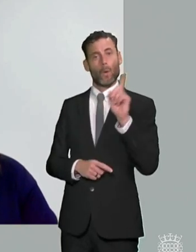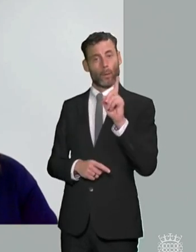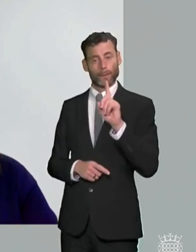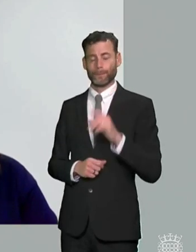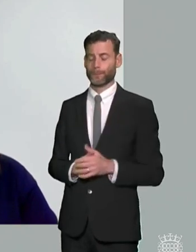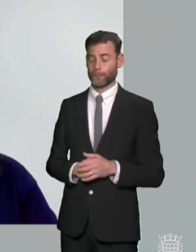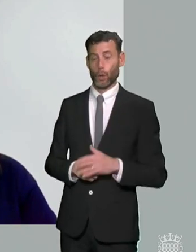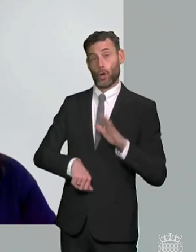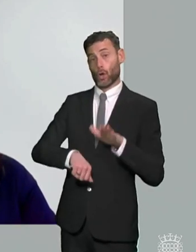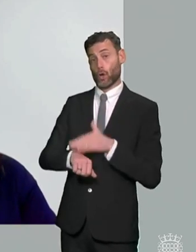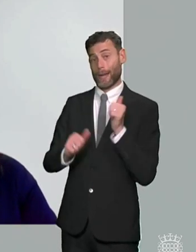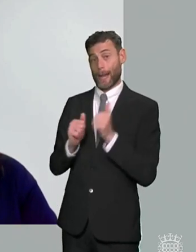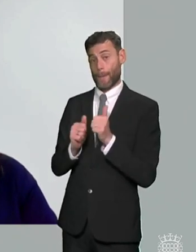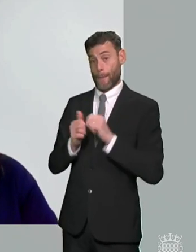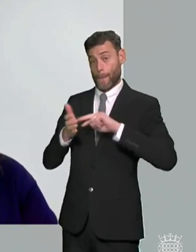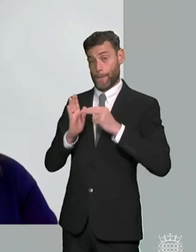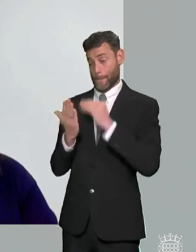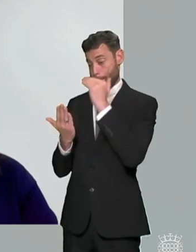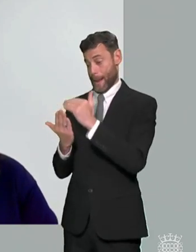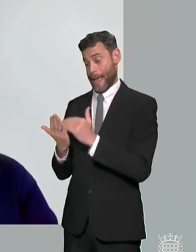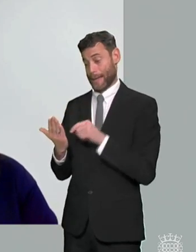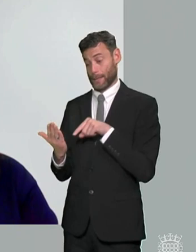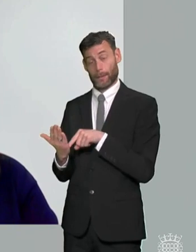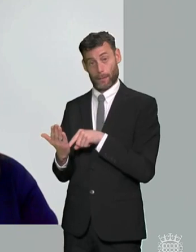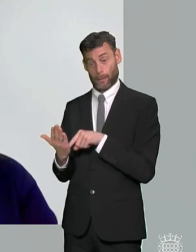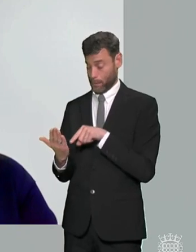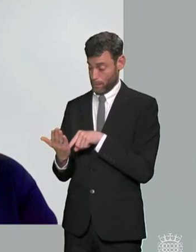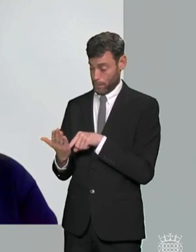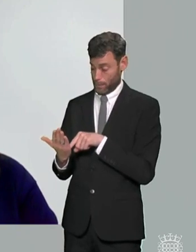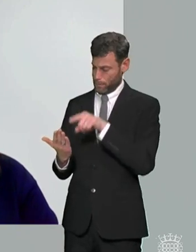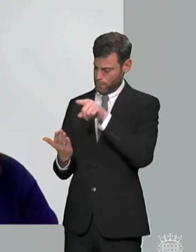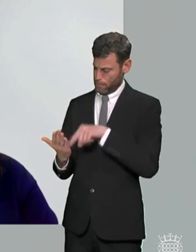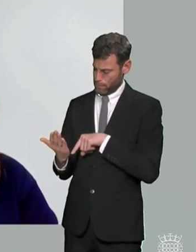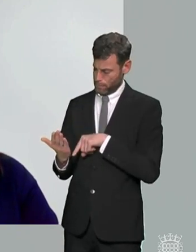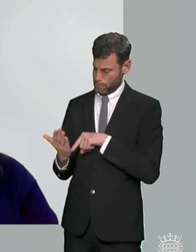in the green paper are absolutely not about improving family's experience or improving